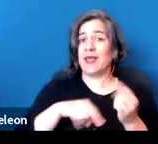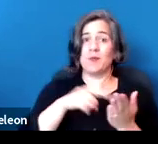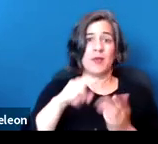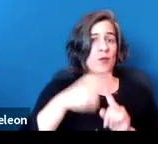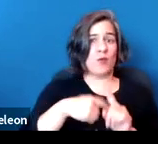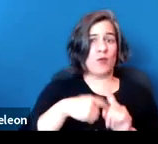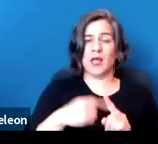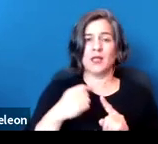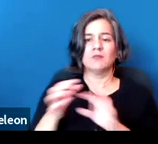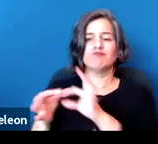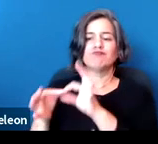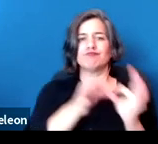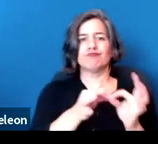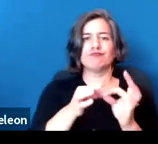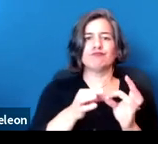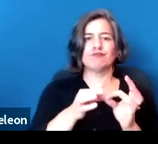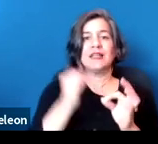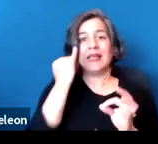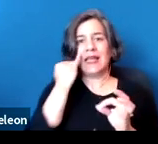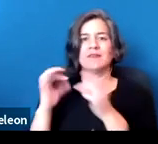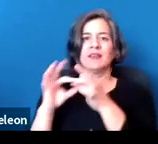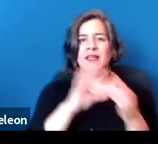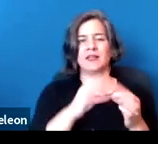to a COVID-19 financial hardship.